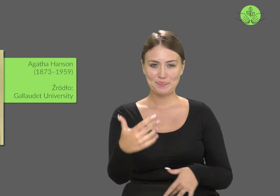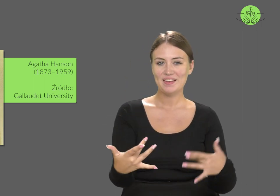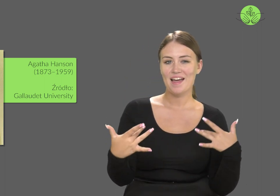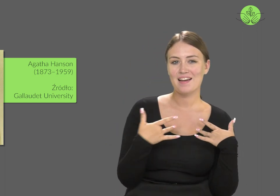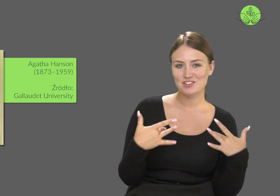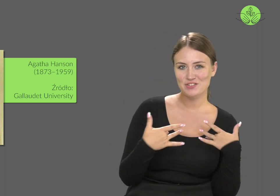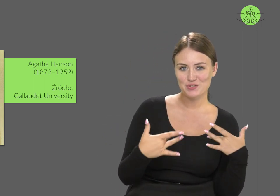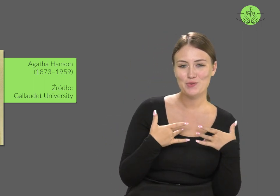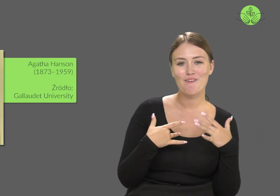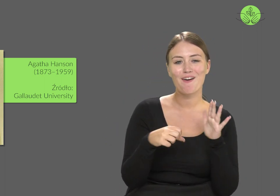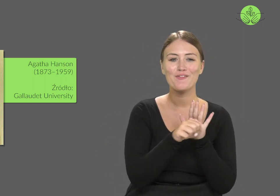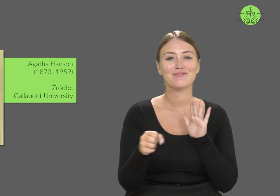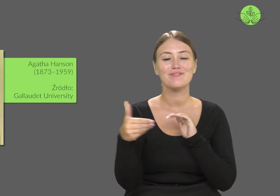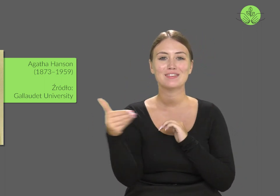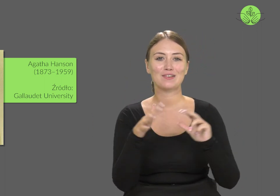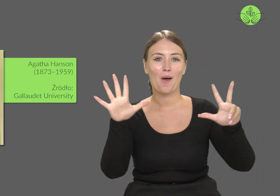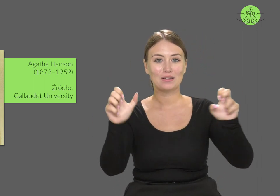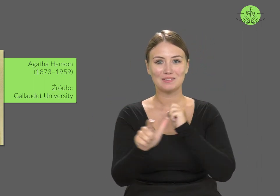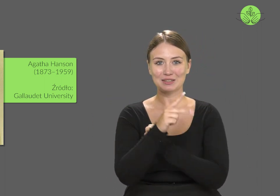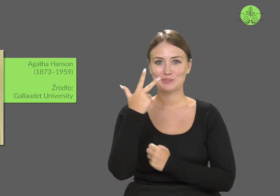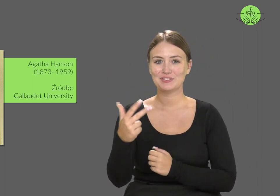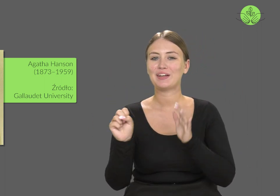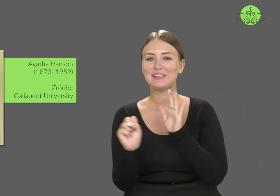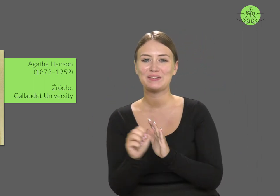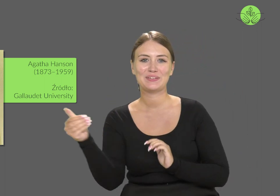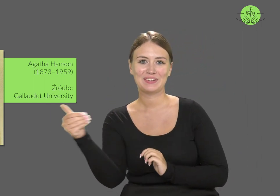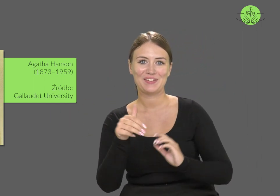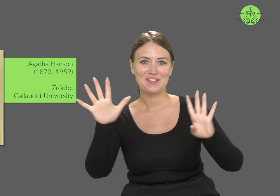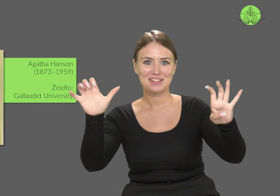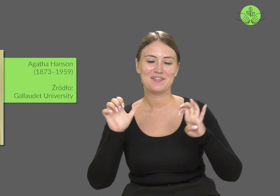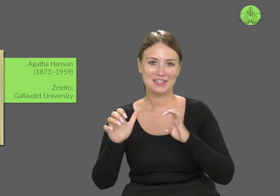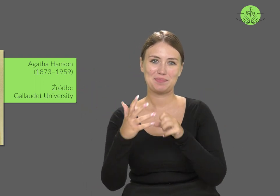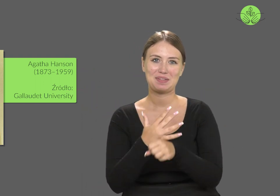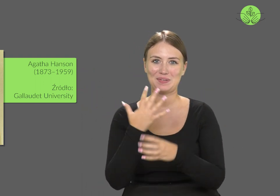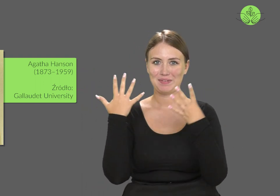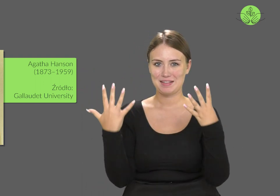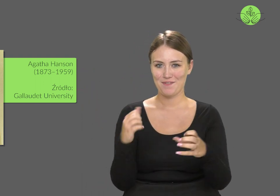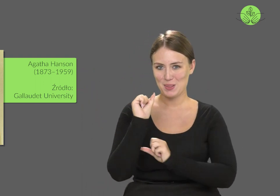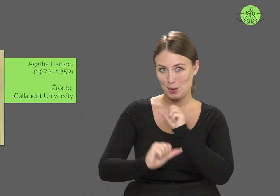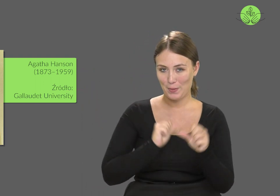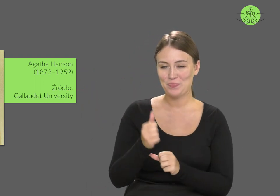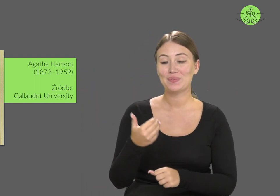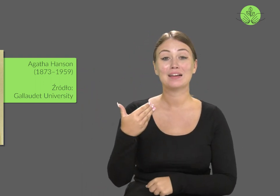She lived from 1873 to 1959.